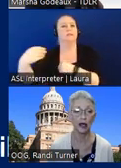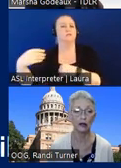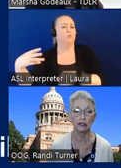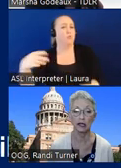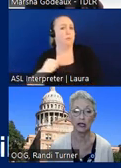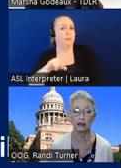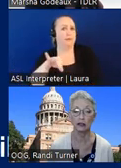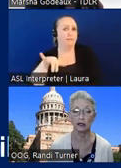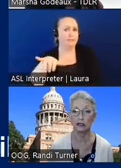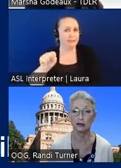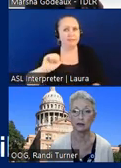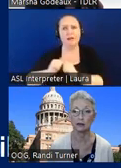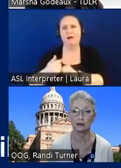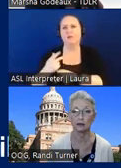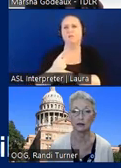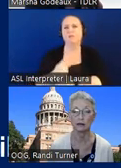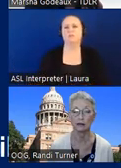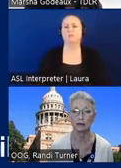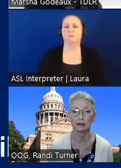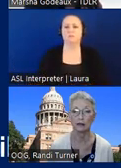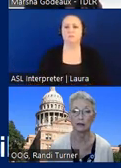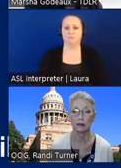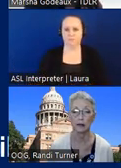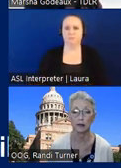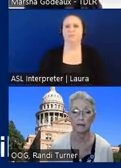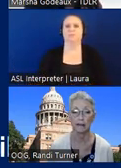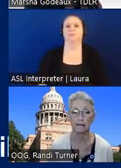how is that calculated all right we're going to start off that that statement